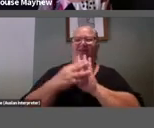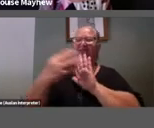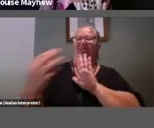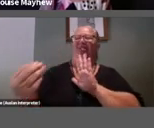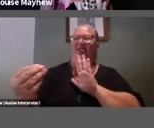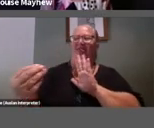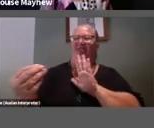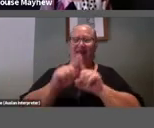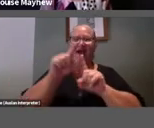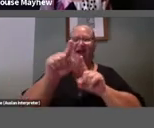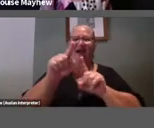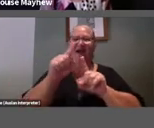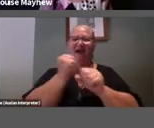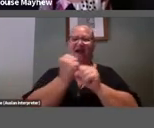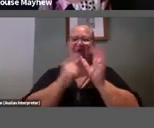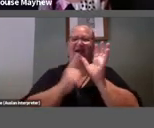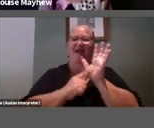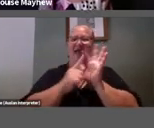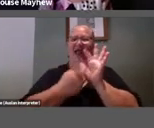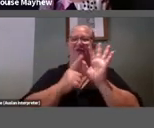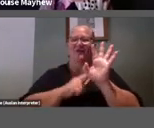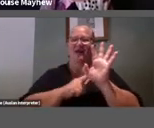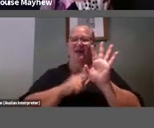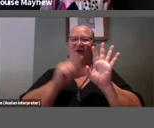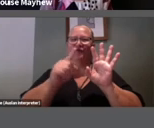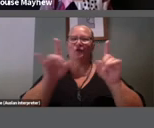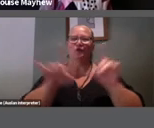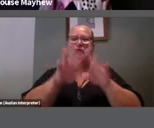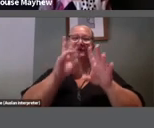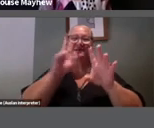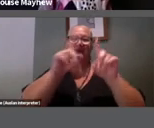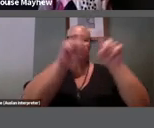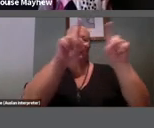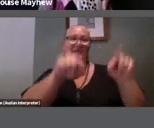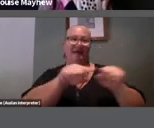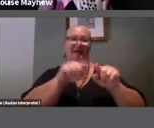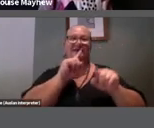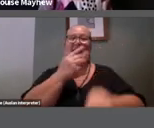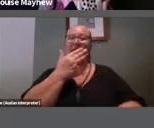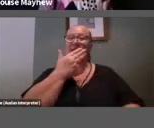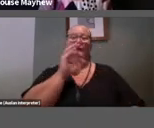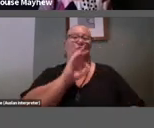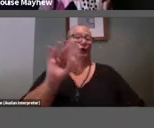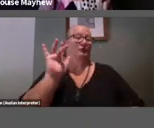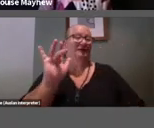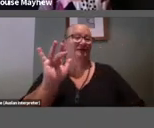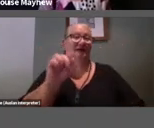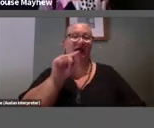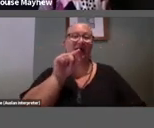we're used to seeing signs say ‘please don't touch’ this sign says ‘please don't chew’.